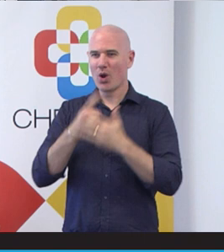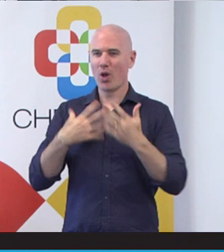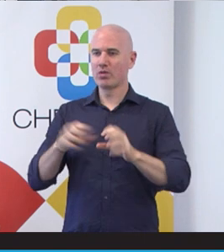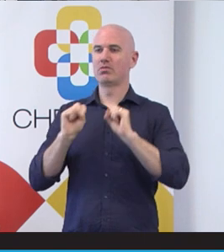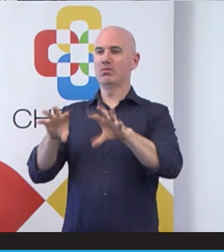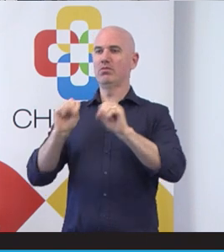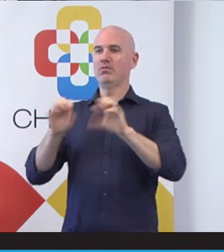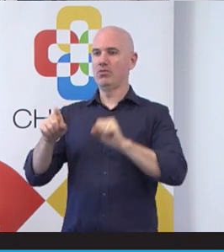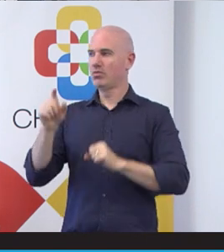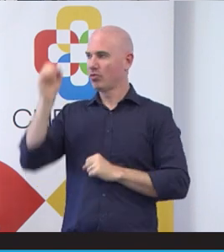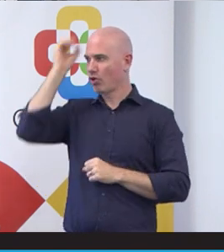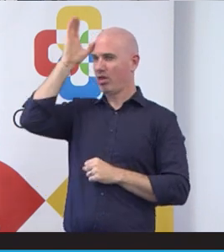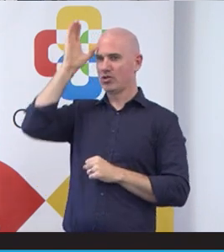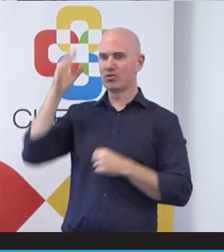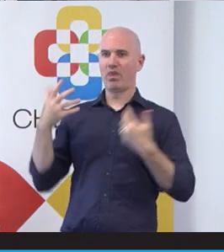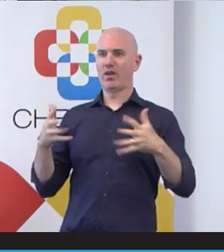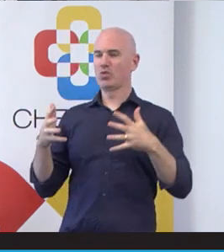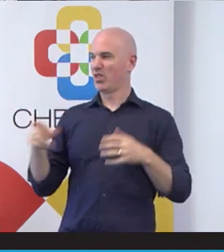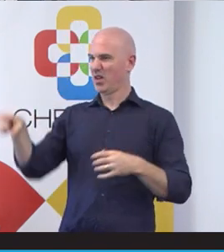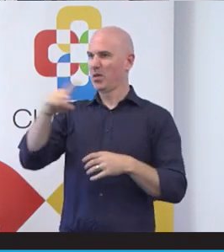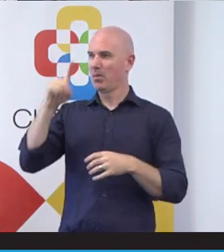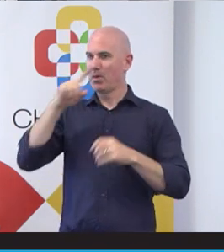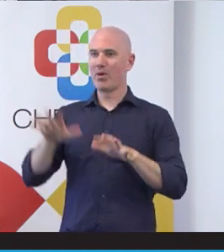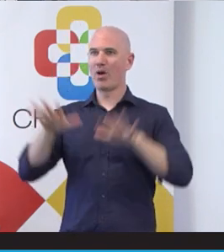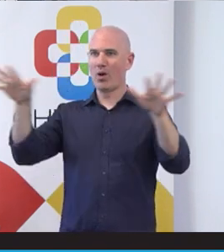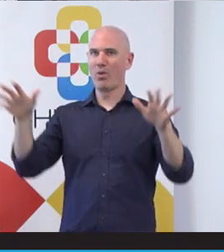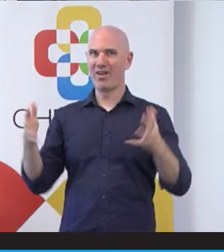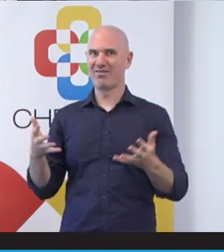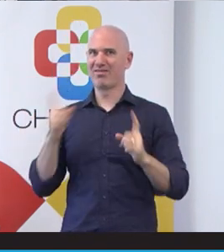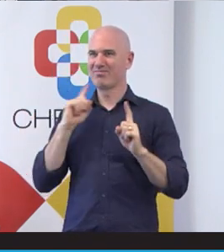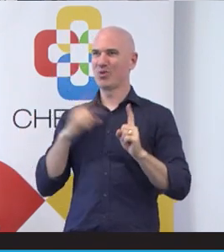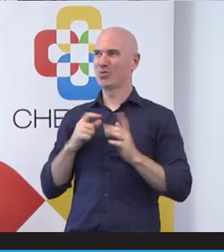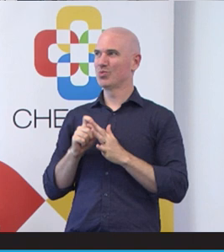people, and then people go away and say, okay, how do I do that? So integrated into the course,